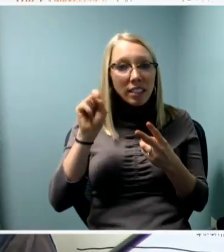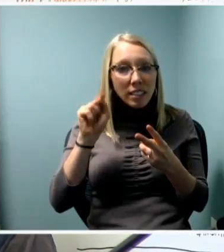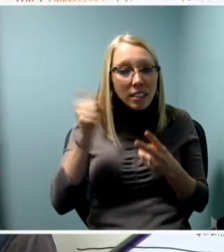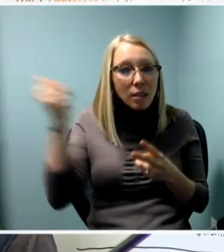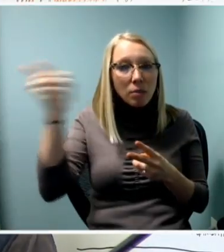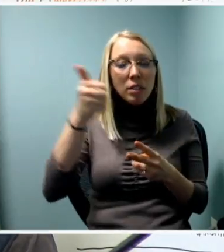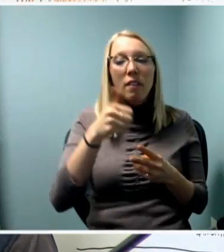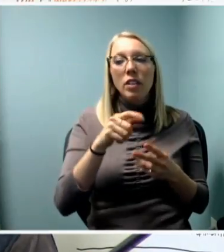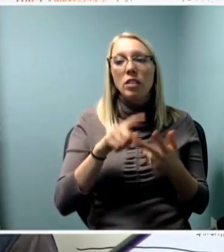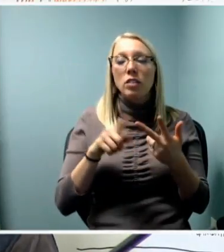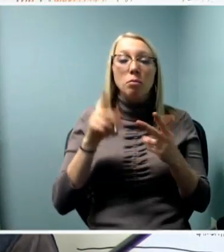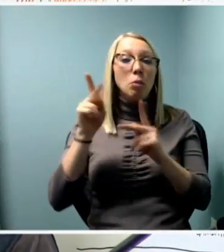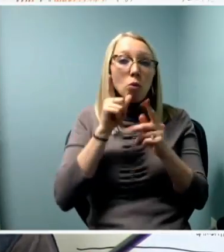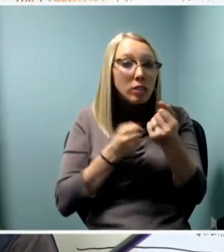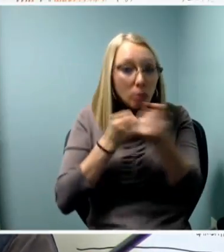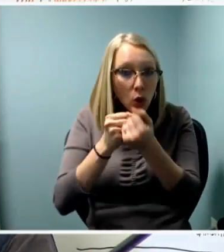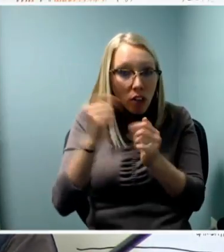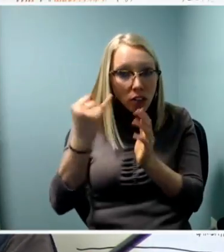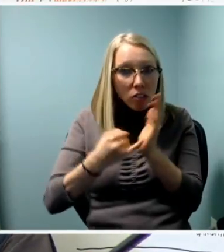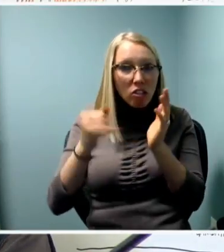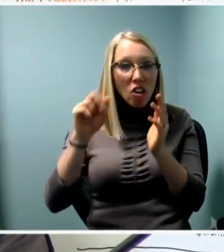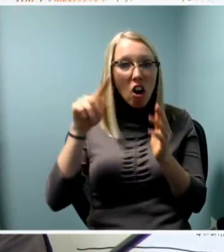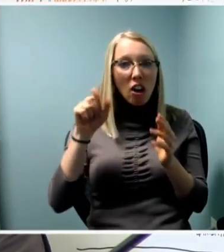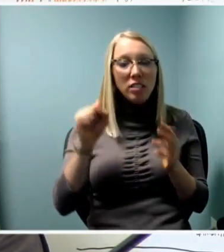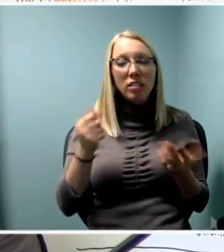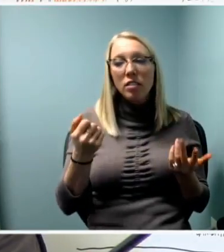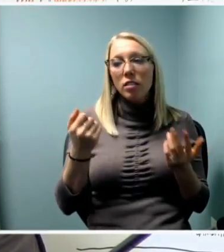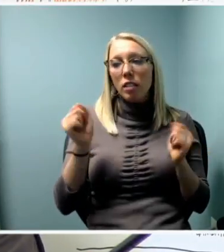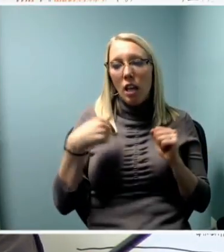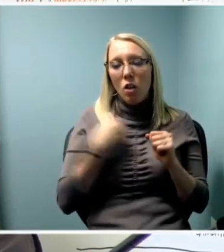Can we infiltrate all aspects of the program